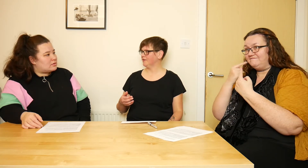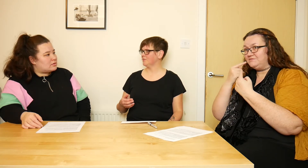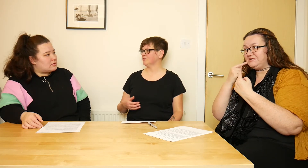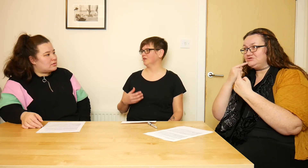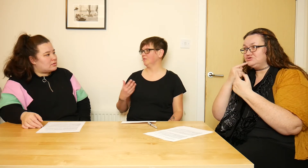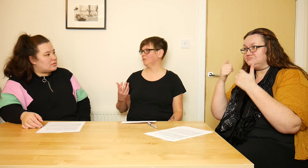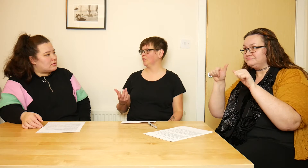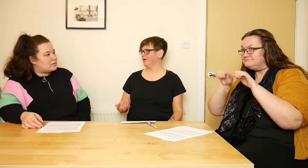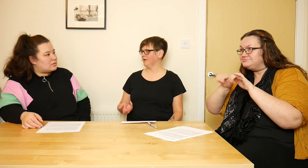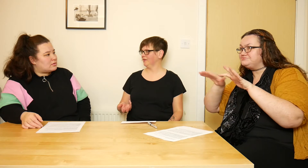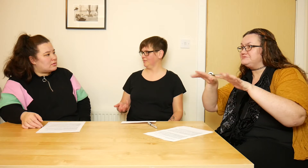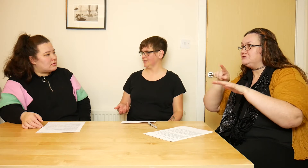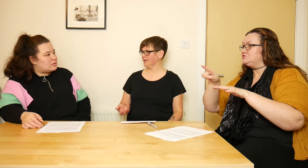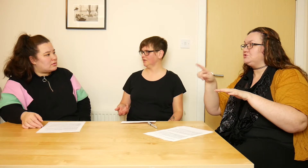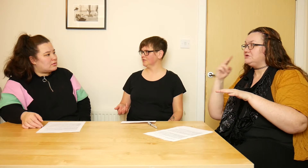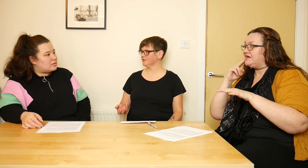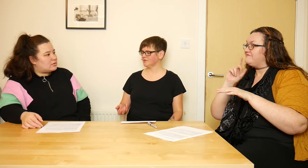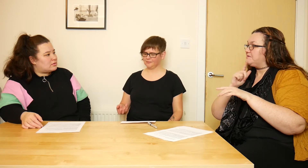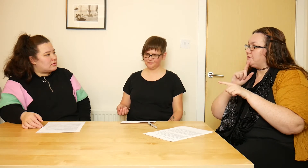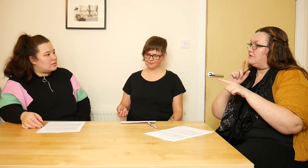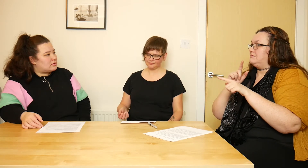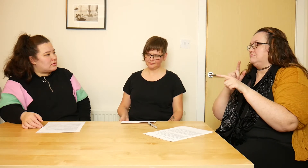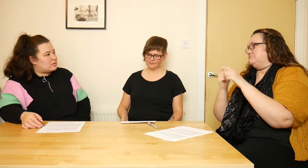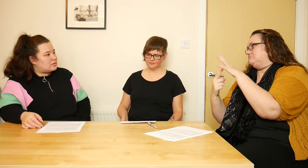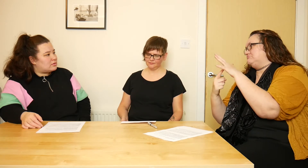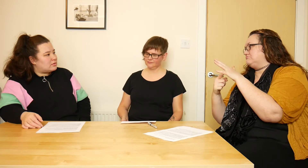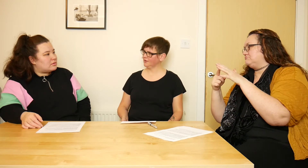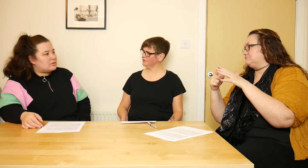especially people who are primarily BSL users.